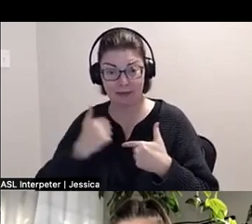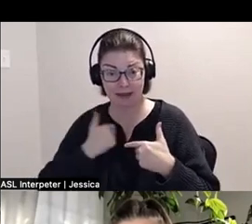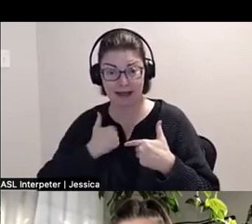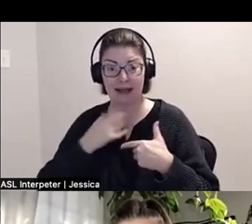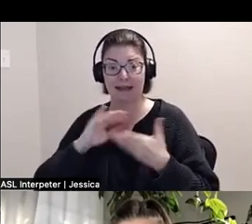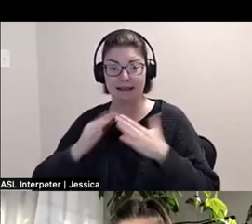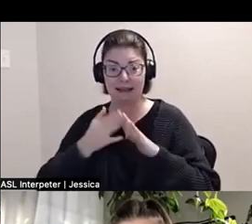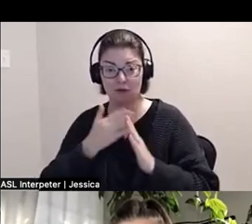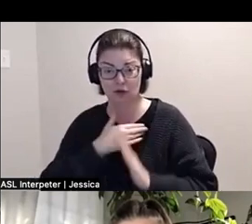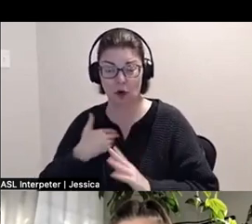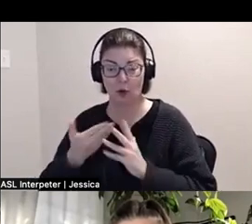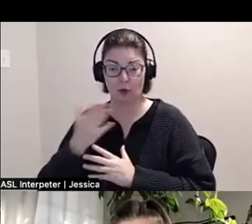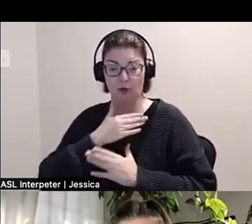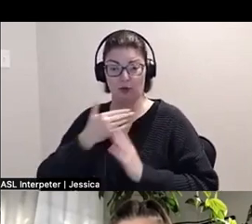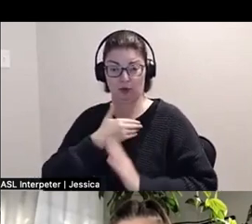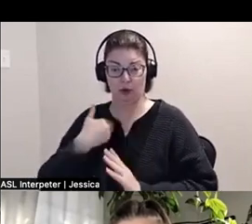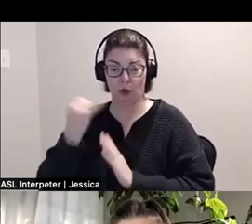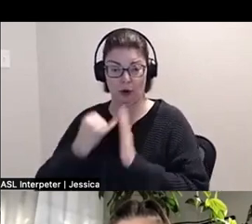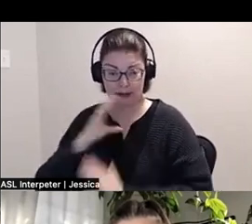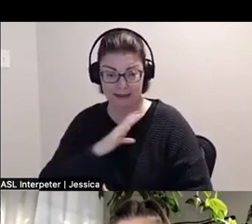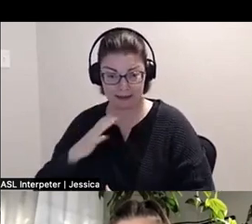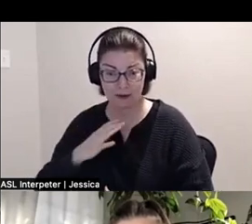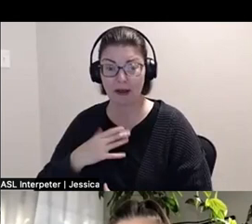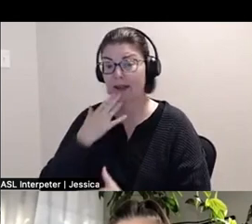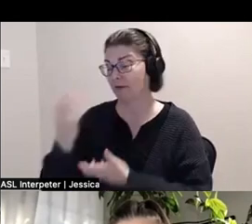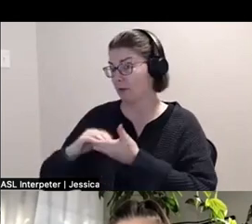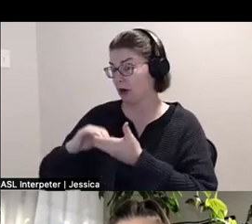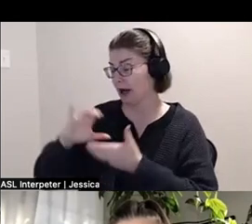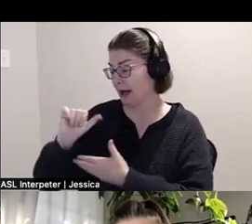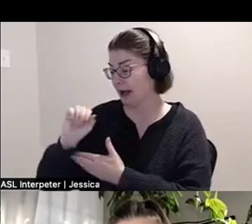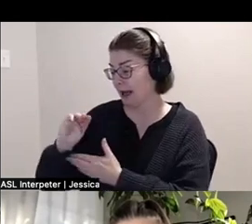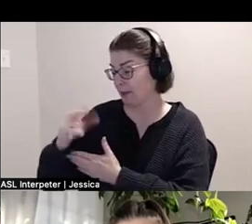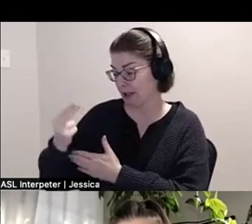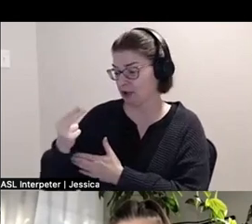Thanks to our partner CAMH, the Centre for Addiction and Mental Health.